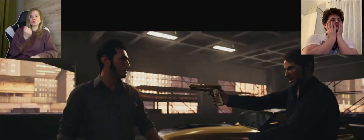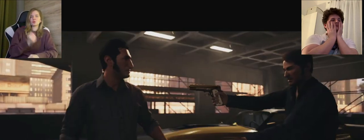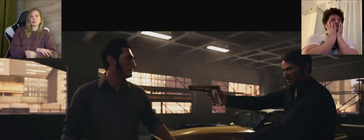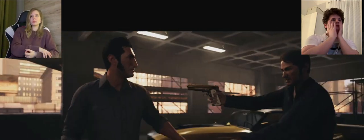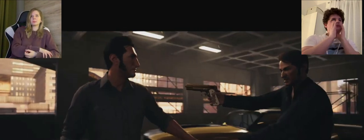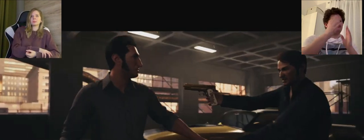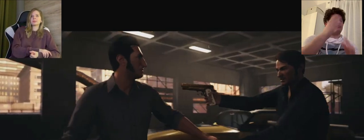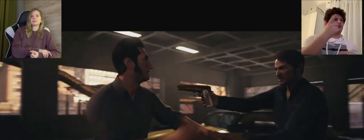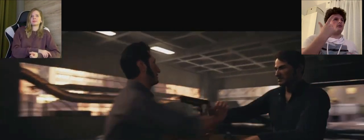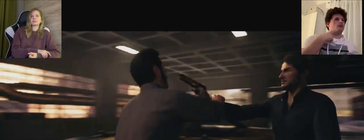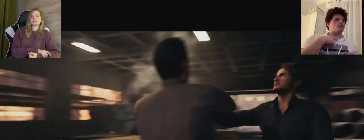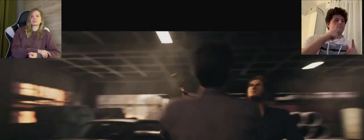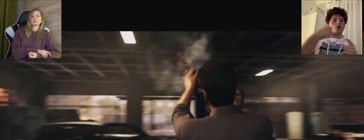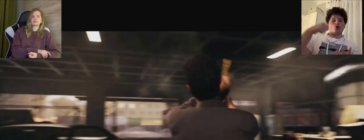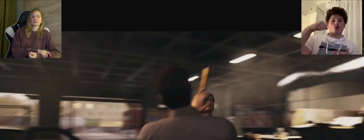K: he was disappointed, and therefore he doesn't trust people